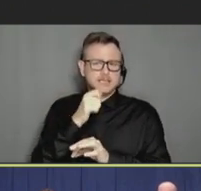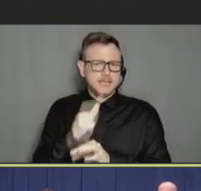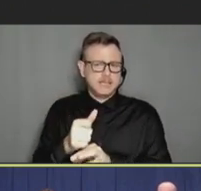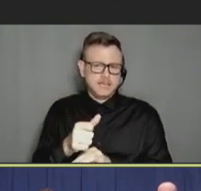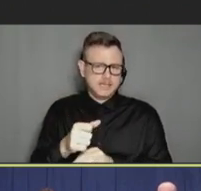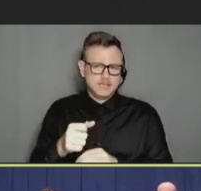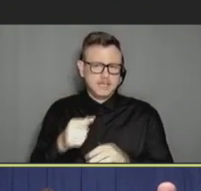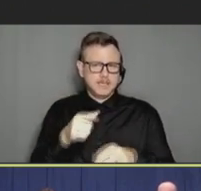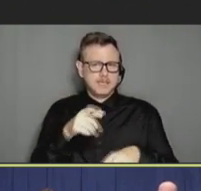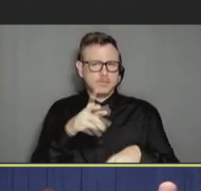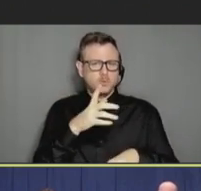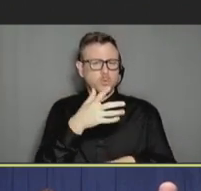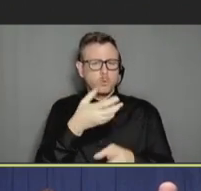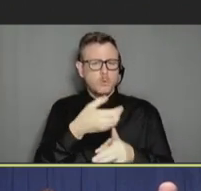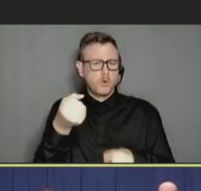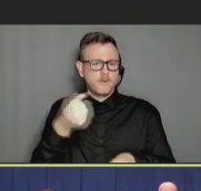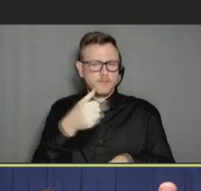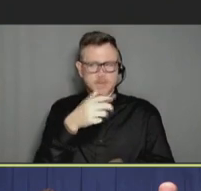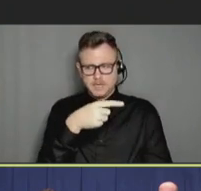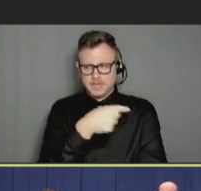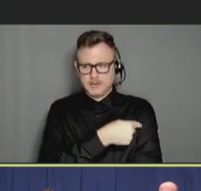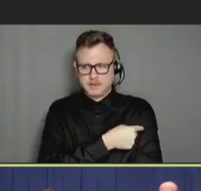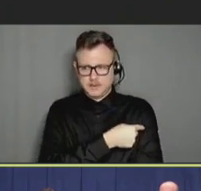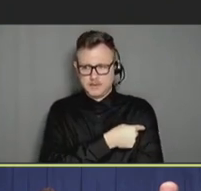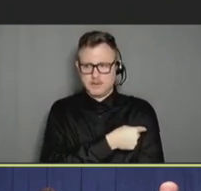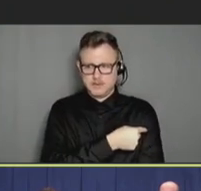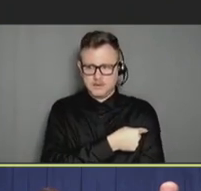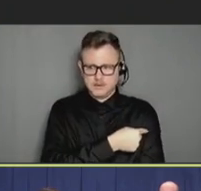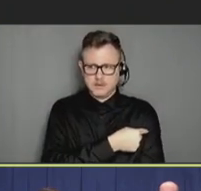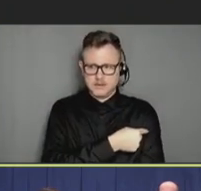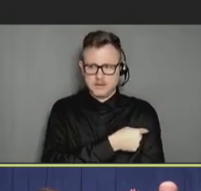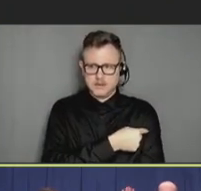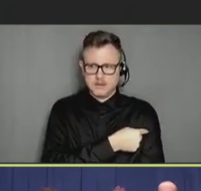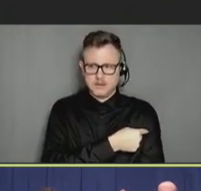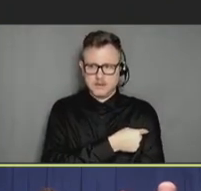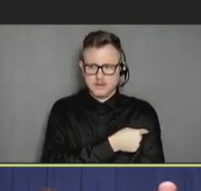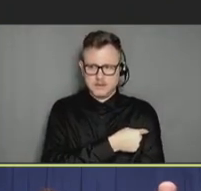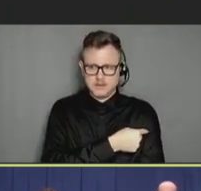real issue. And so, I think, oftentimes people create reasonable sounding arguments against